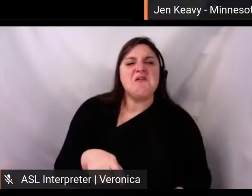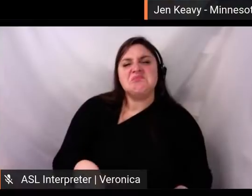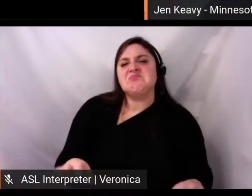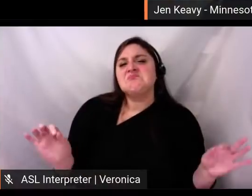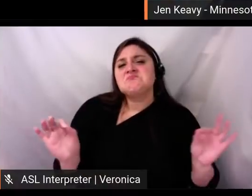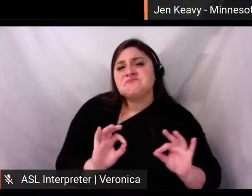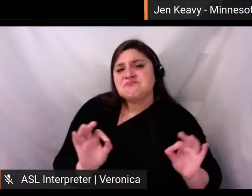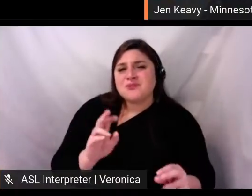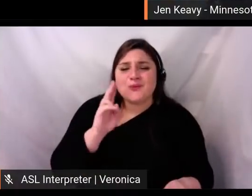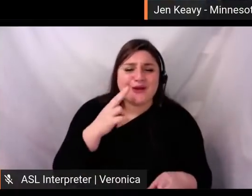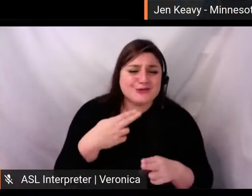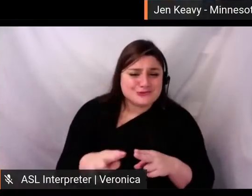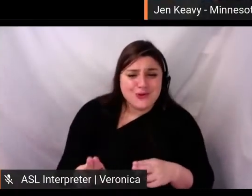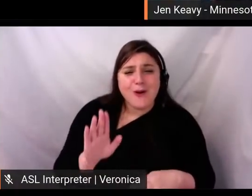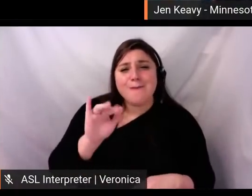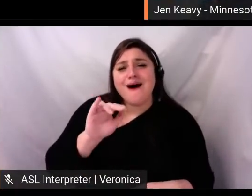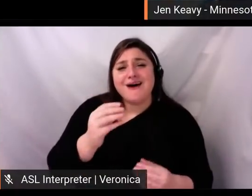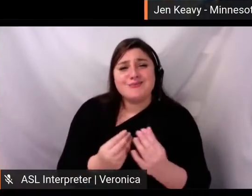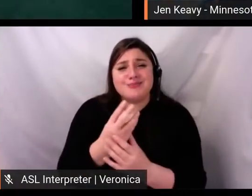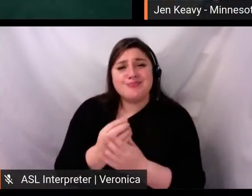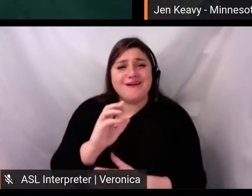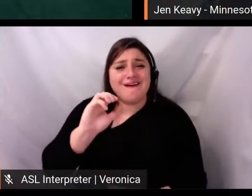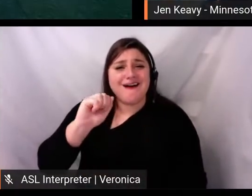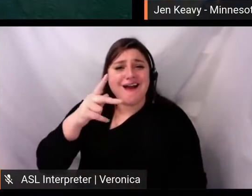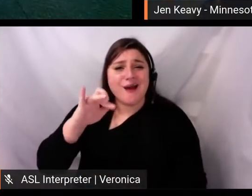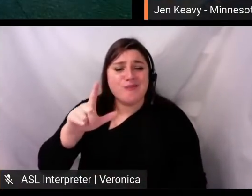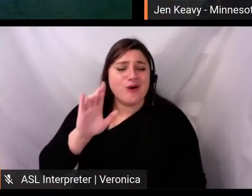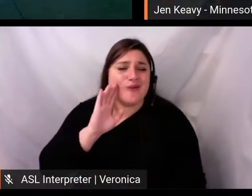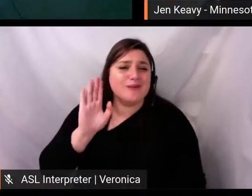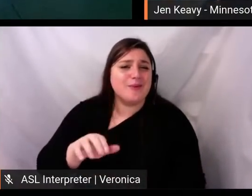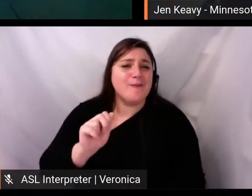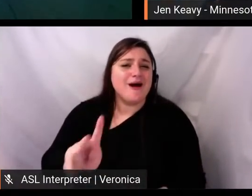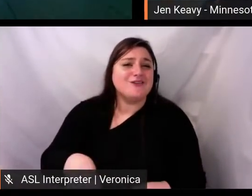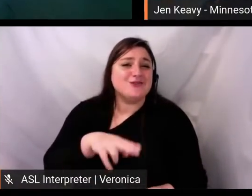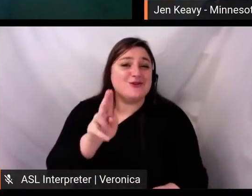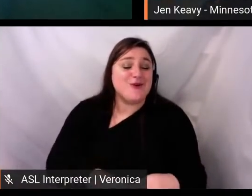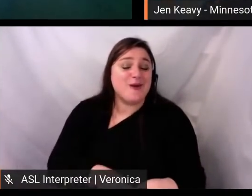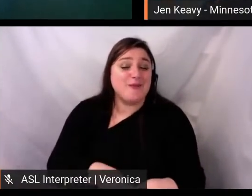by early April. And yet, here we are, entering our eighth month without